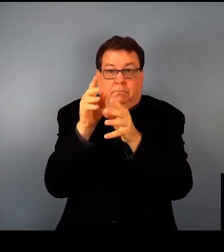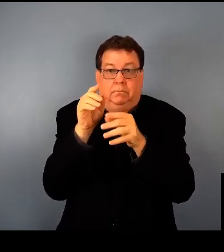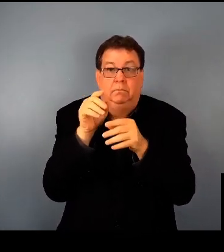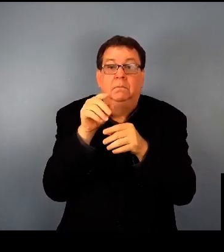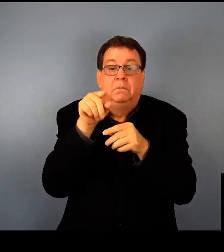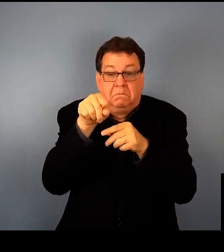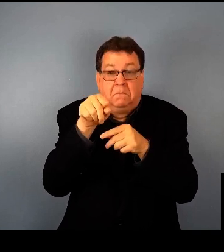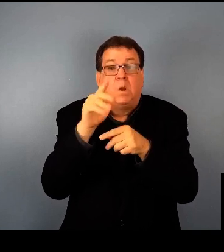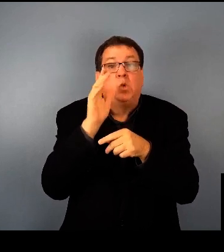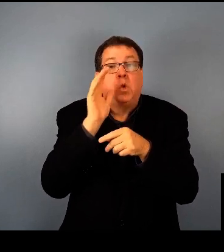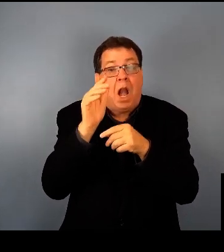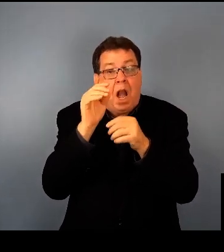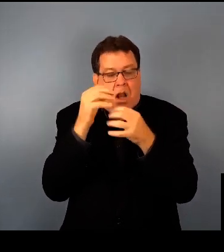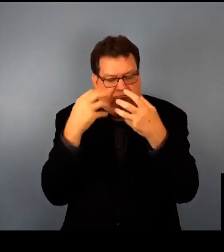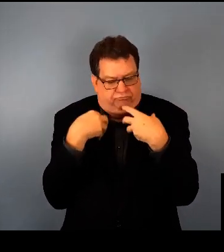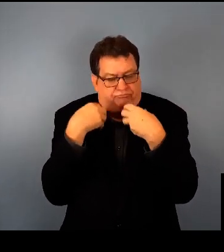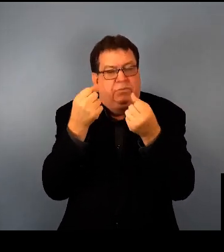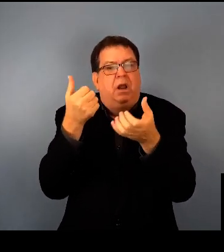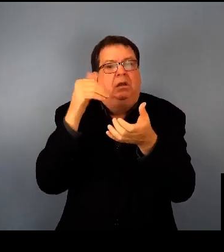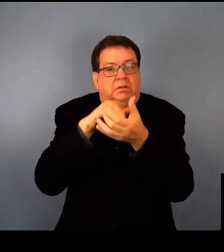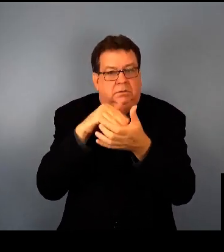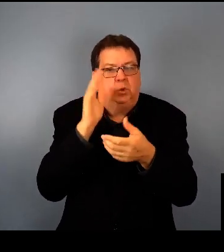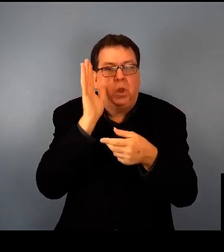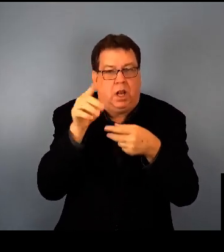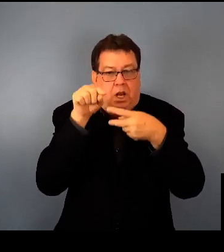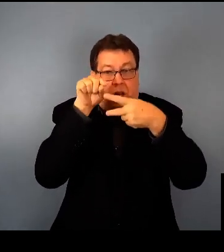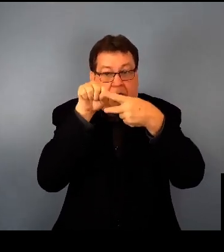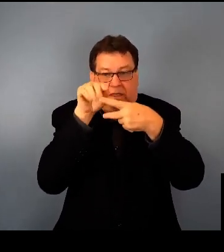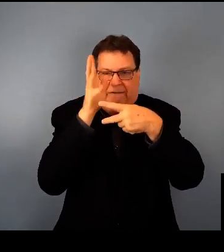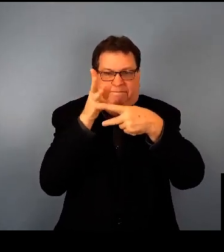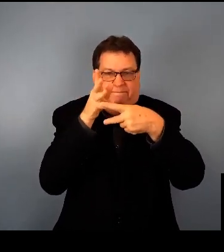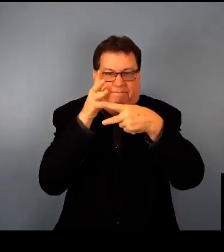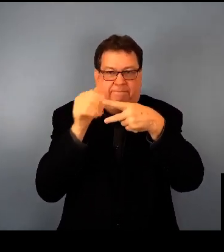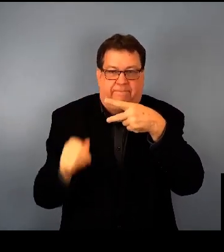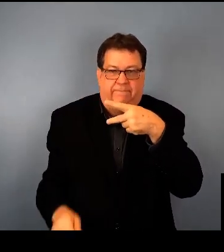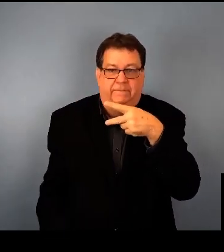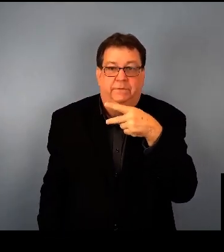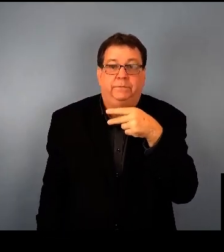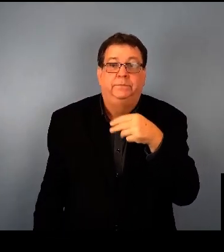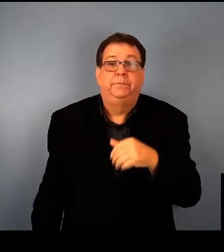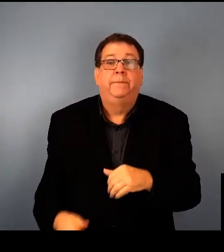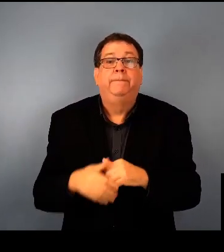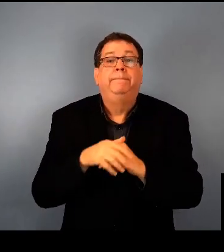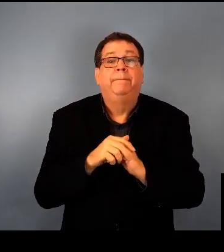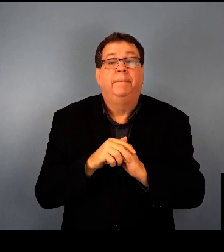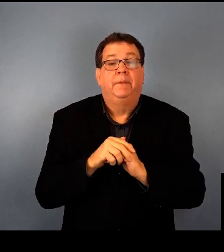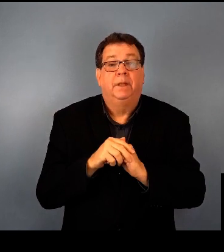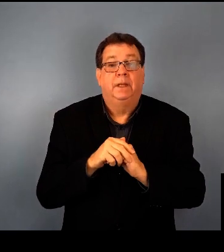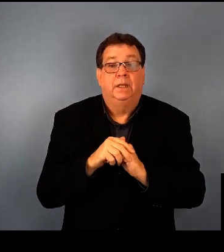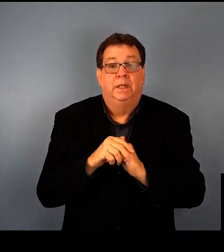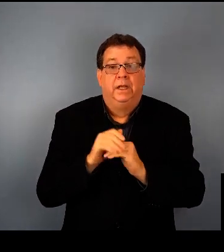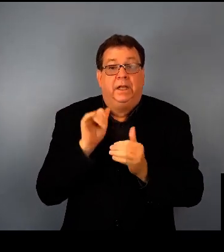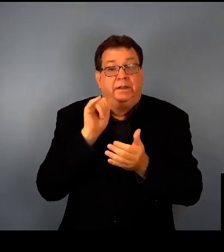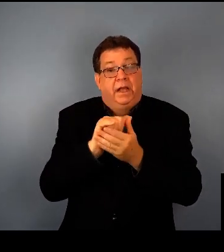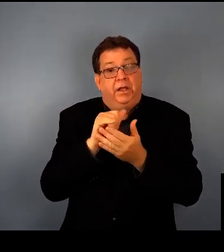and restoring the ability of the native gene to be able to code for a normal, functional protein.